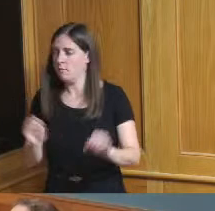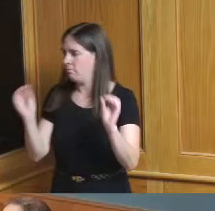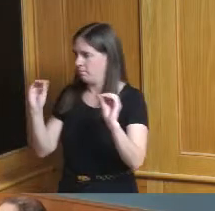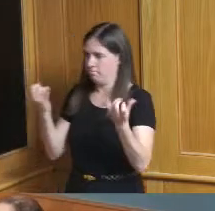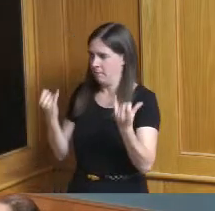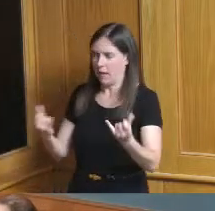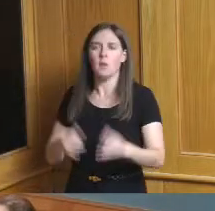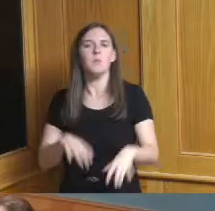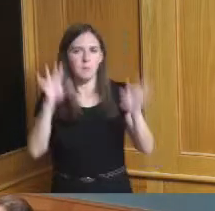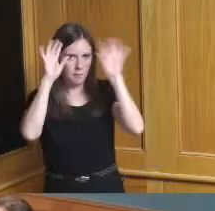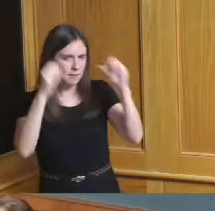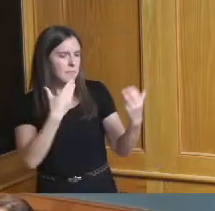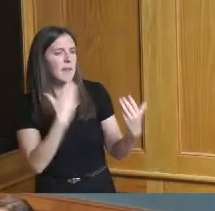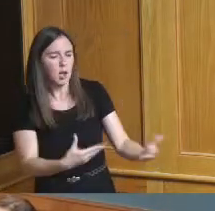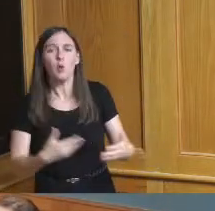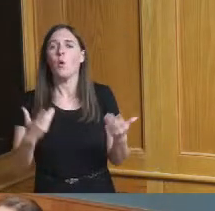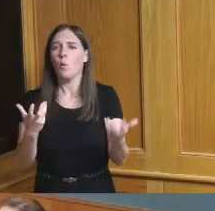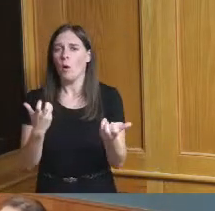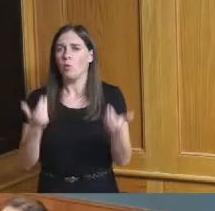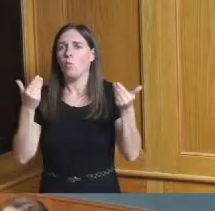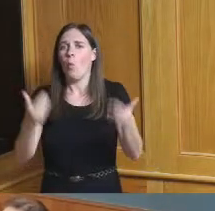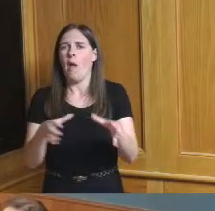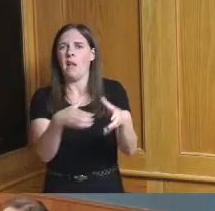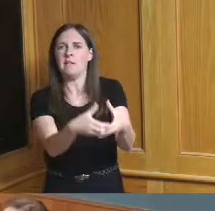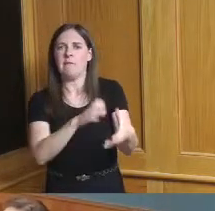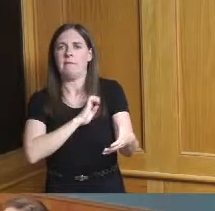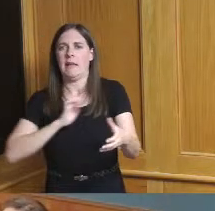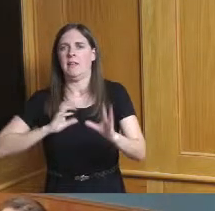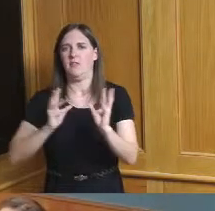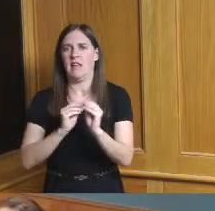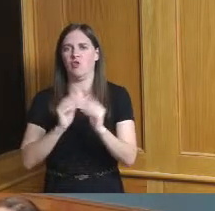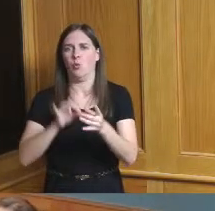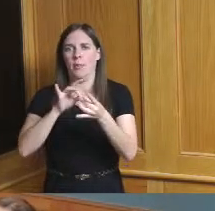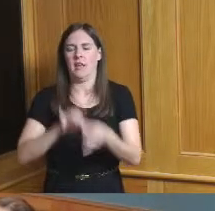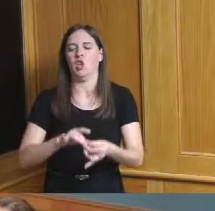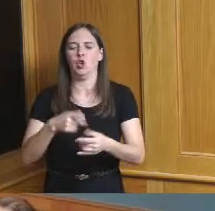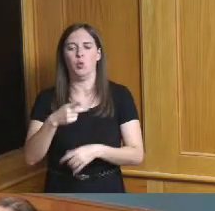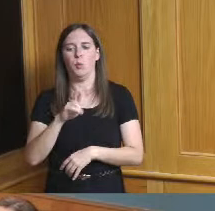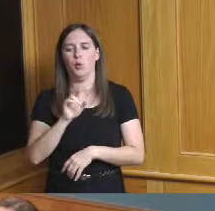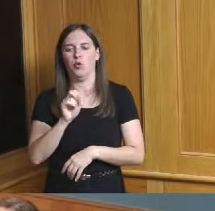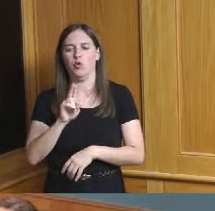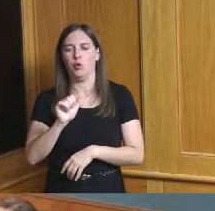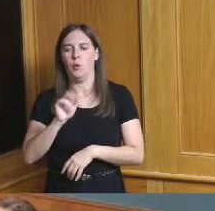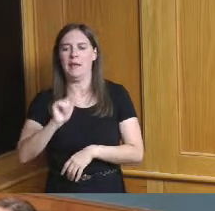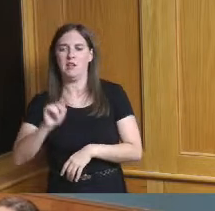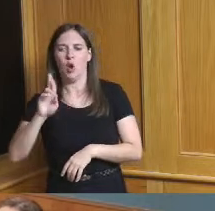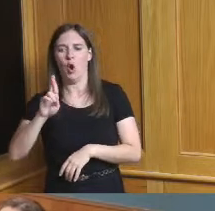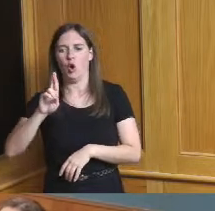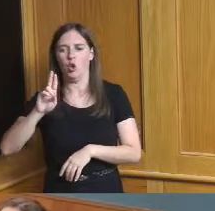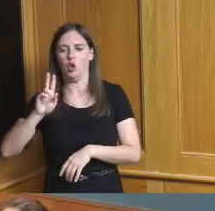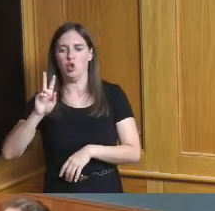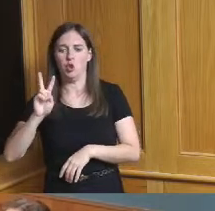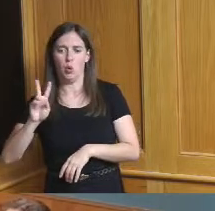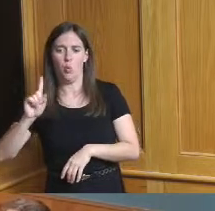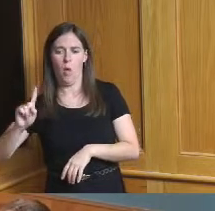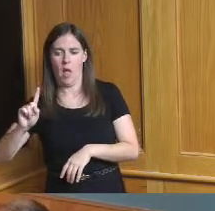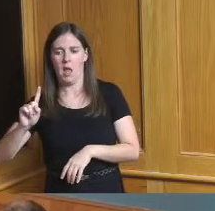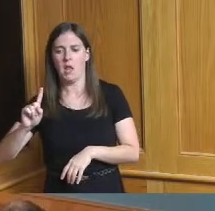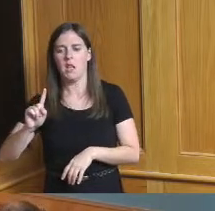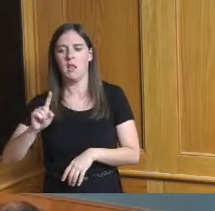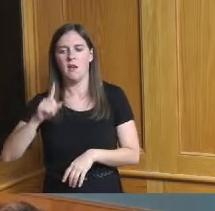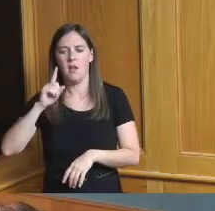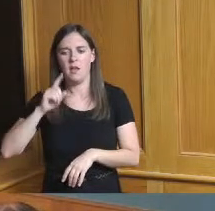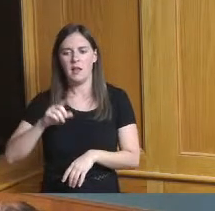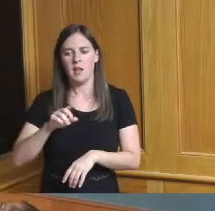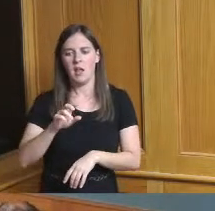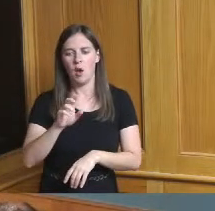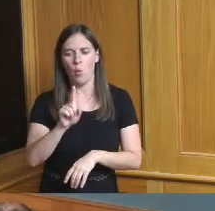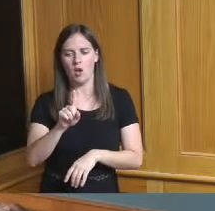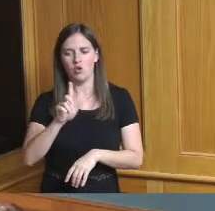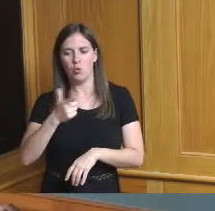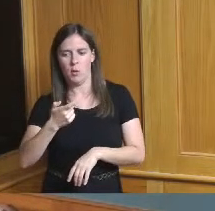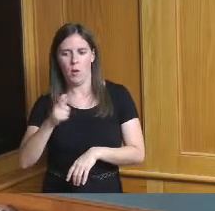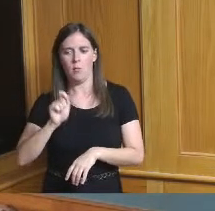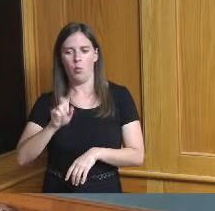on the executive session pursuant to rc section 121.22 g4 to discuss collective bargaining second